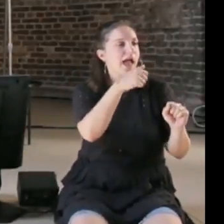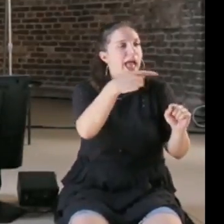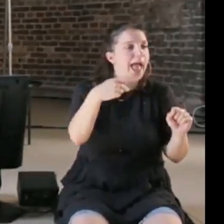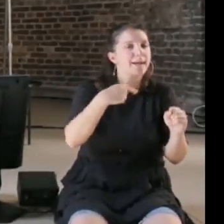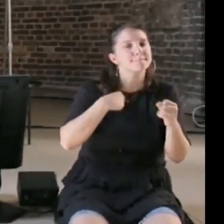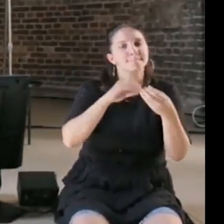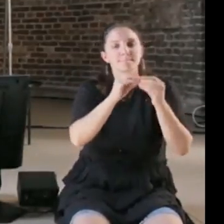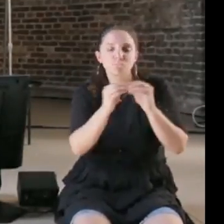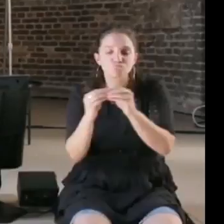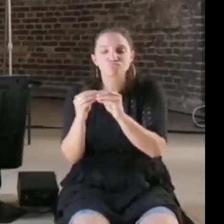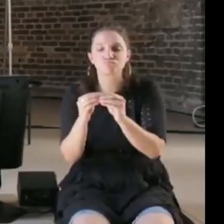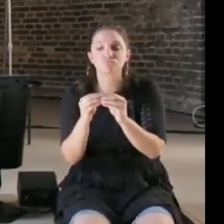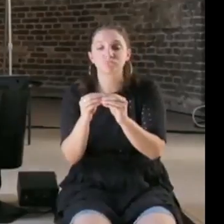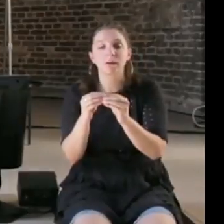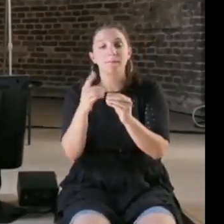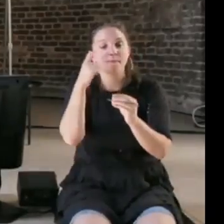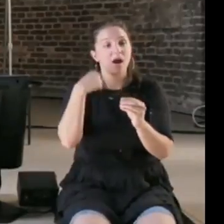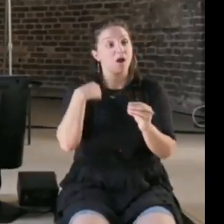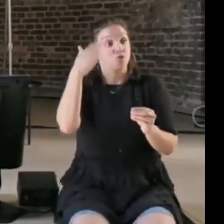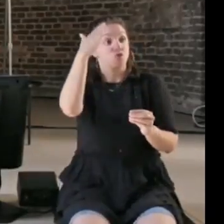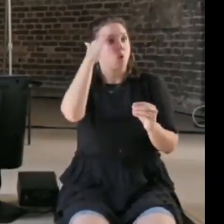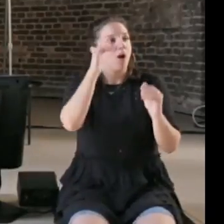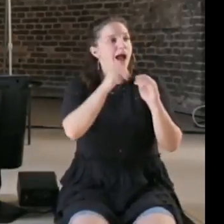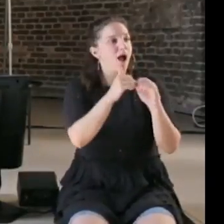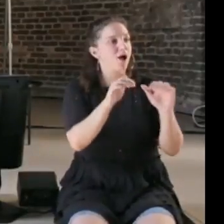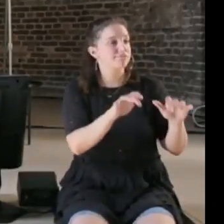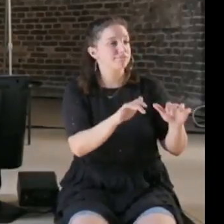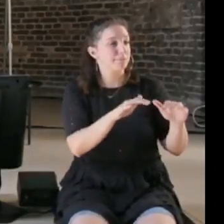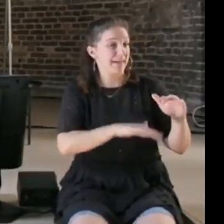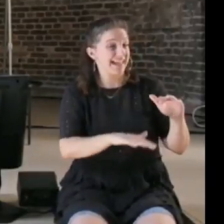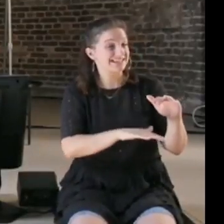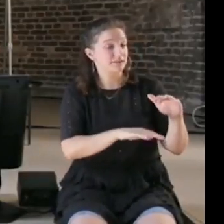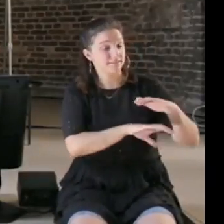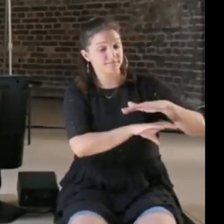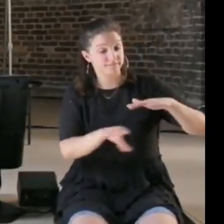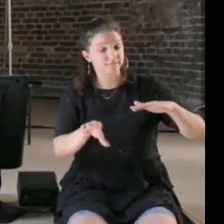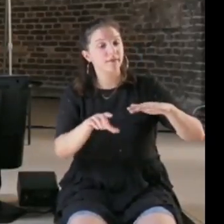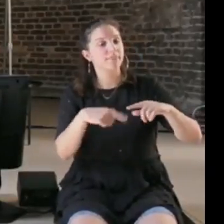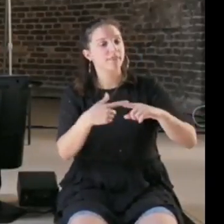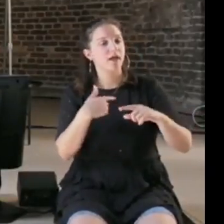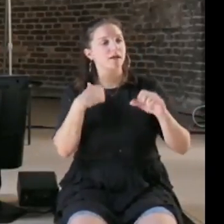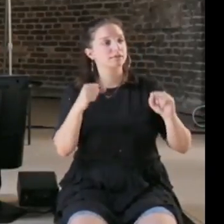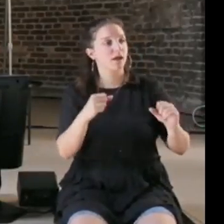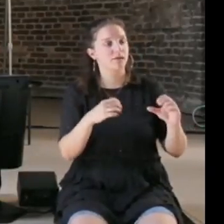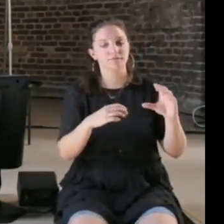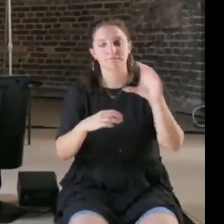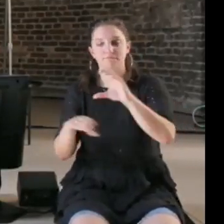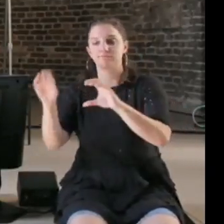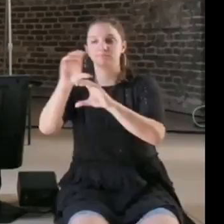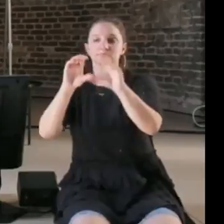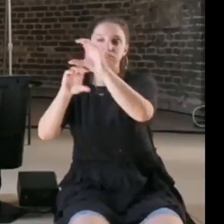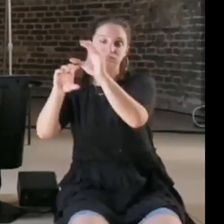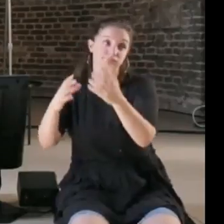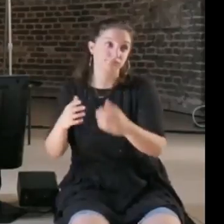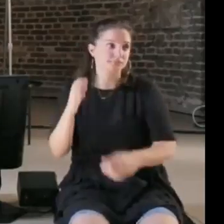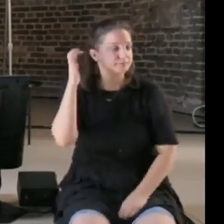an algorithm functions. Yeah I think also there is kind of a problem in our curricula that we spend a lot of time